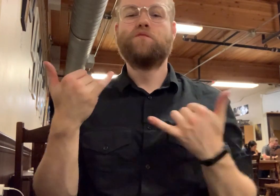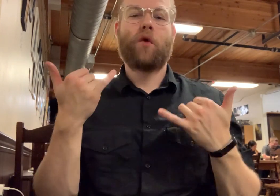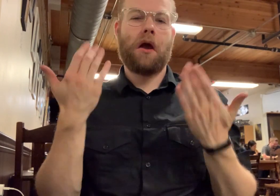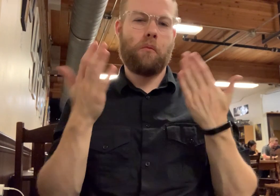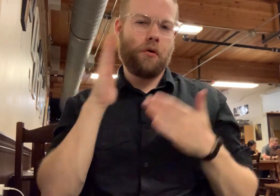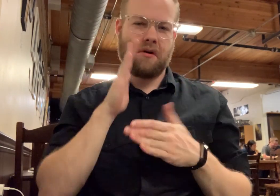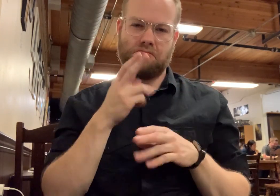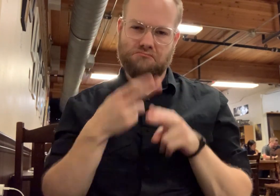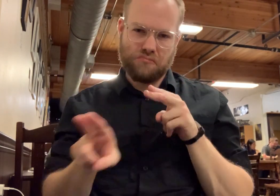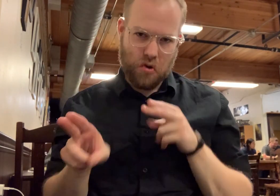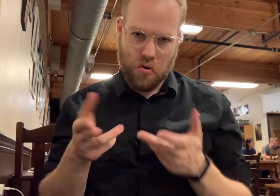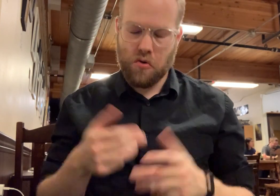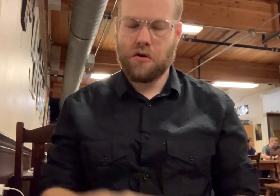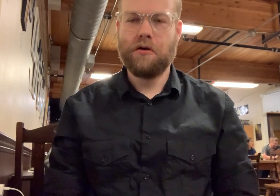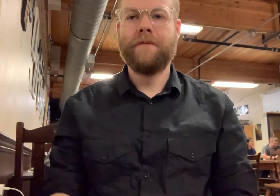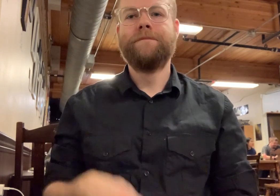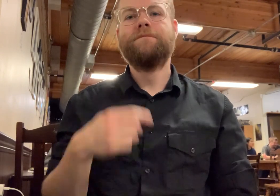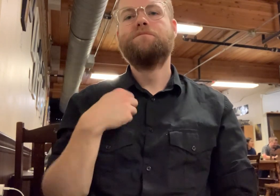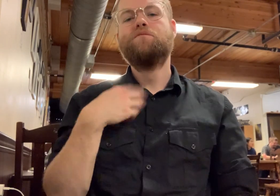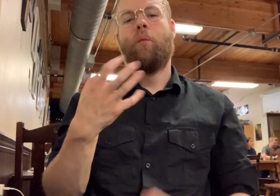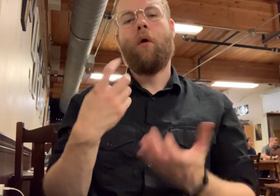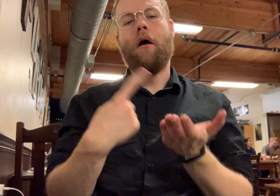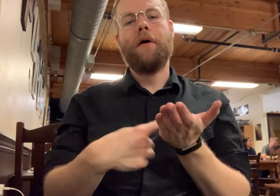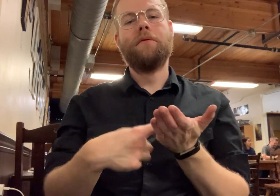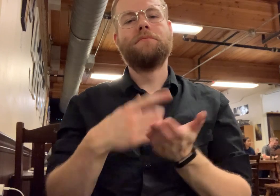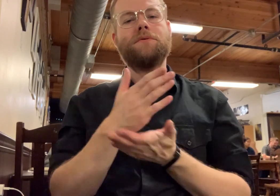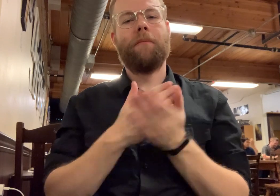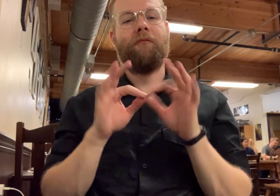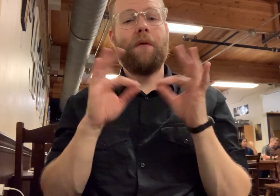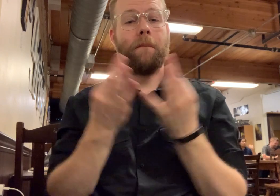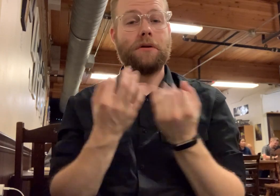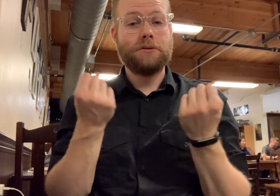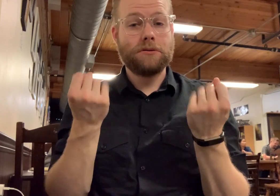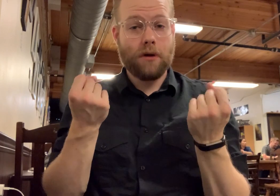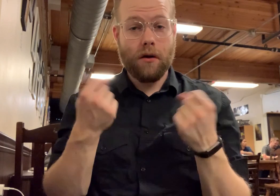Today probably will be short. I want to discuss some familial signs.